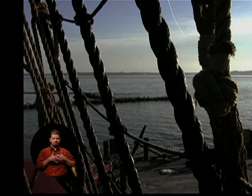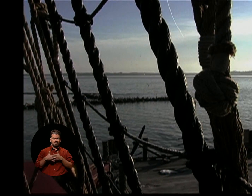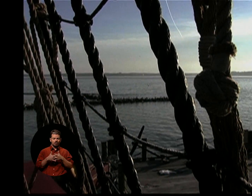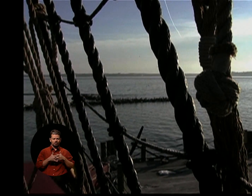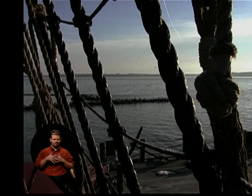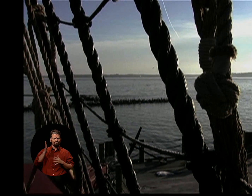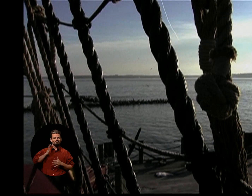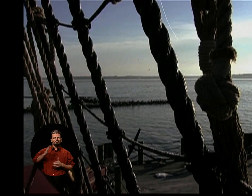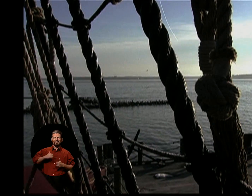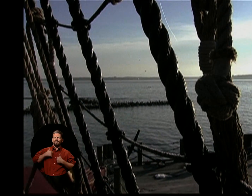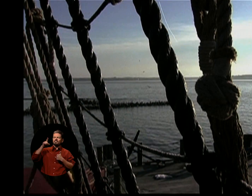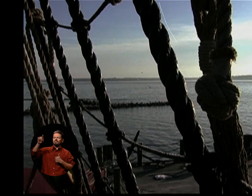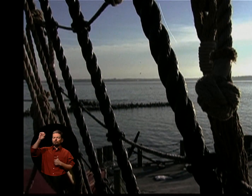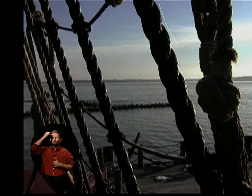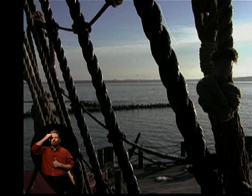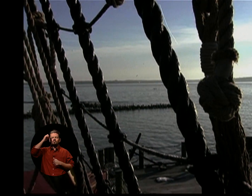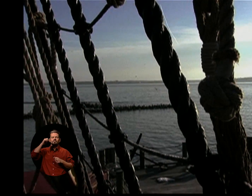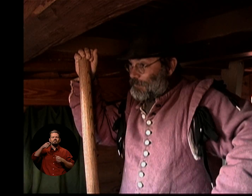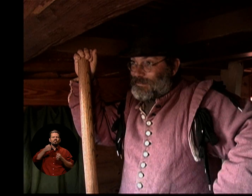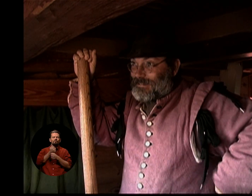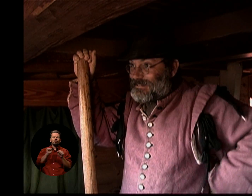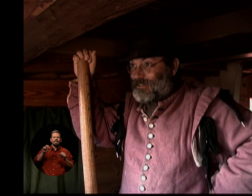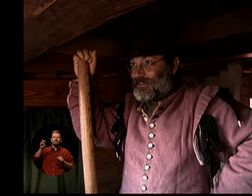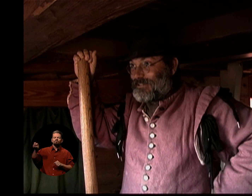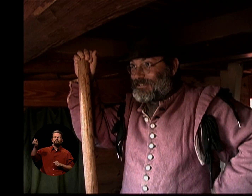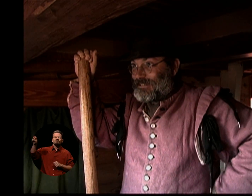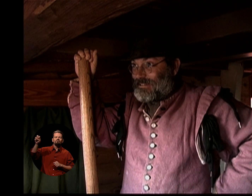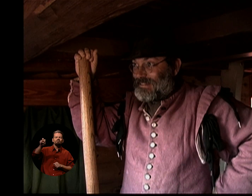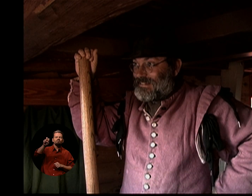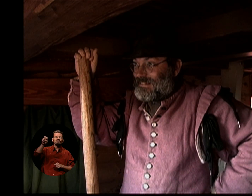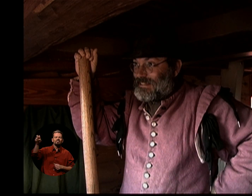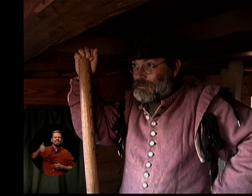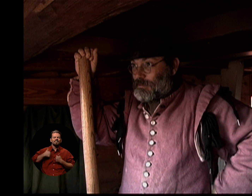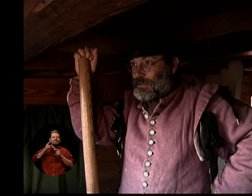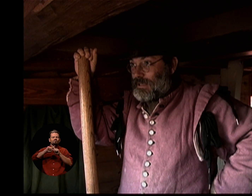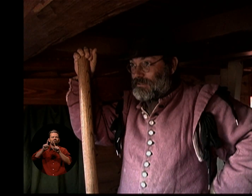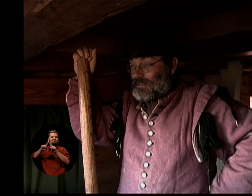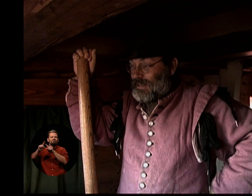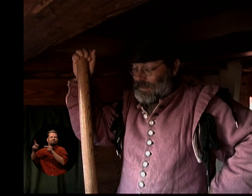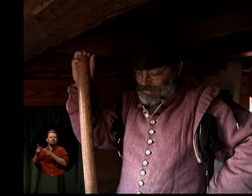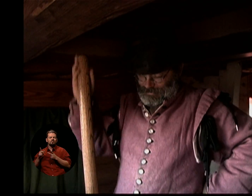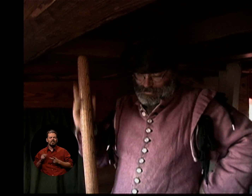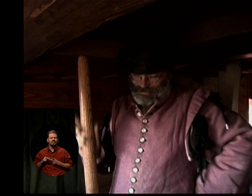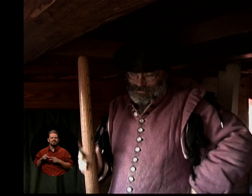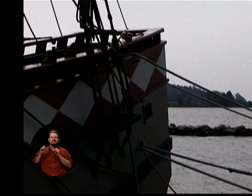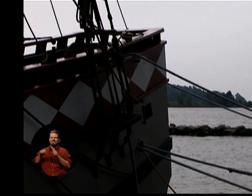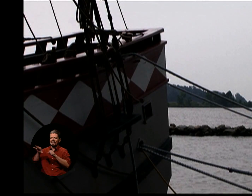IN EUROPE. AND POSSESSED THE RIGHT WHICH NATURE HAS GIVEN TO ALL MEN